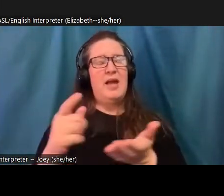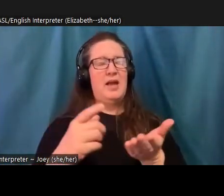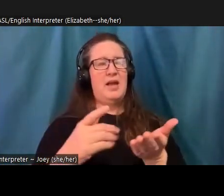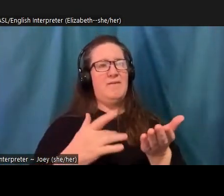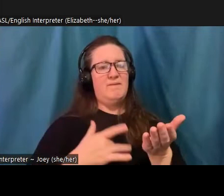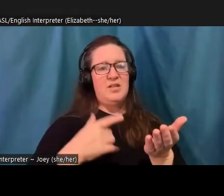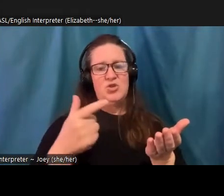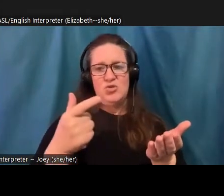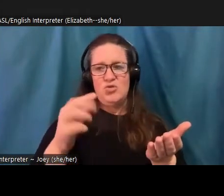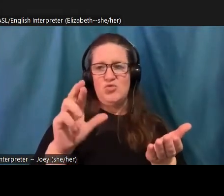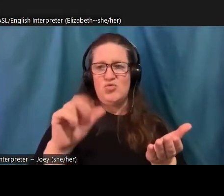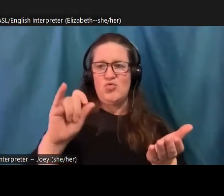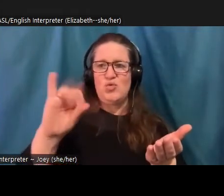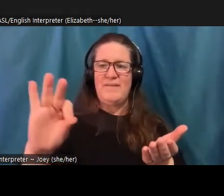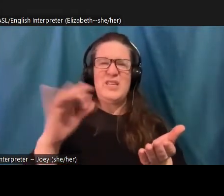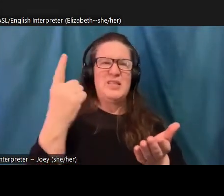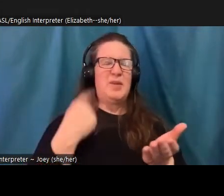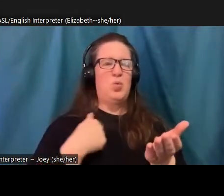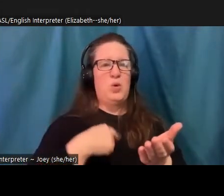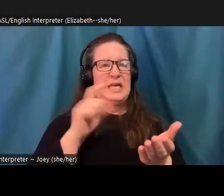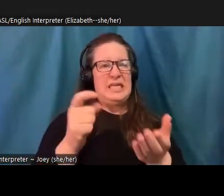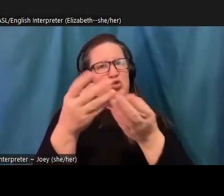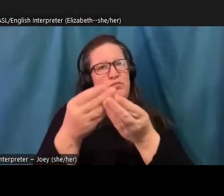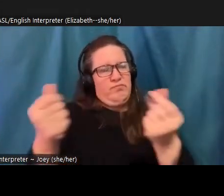them make it go away. And that enabled me to recognize a